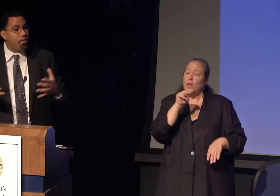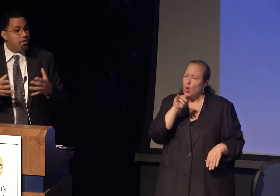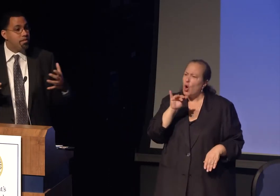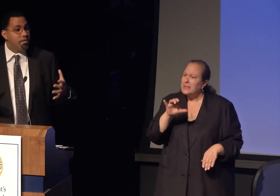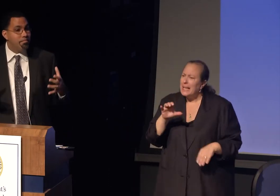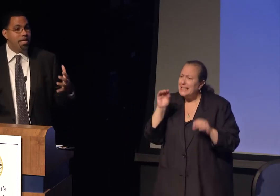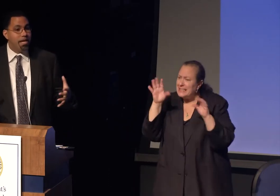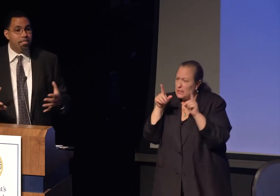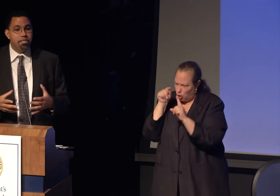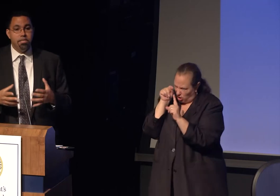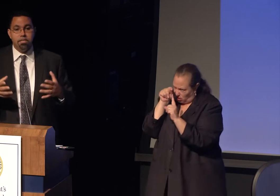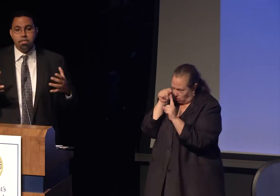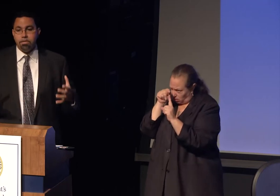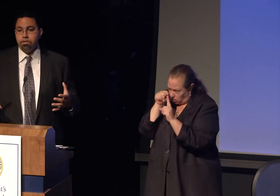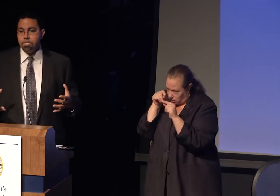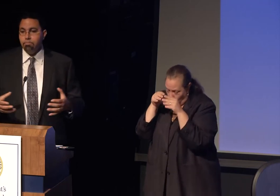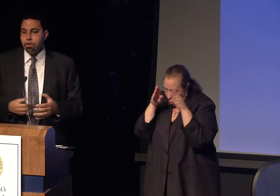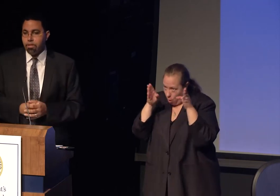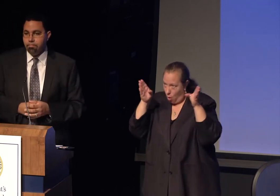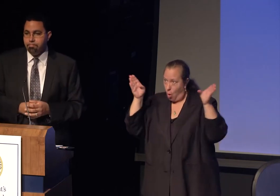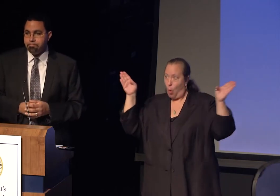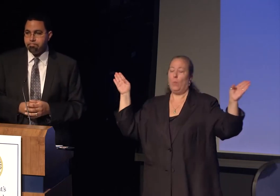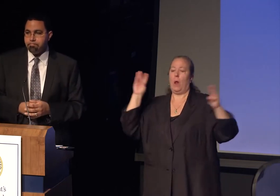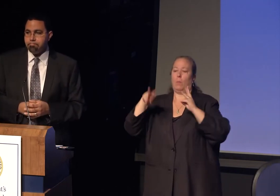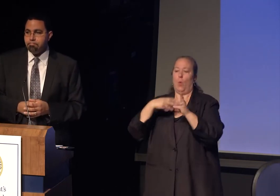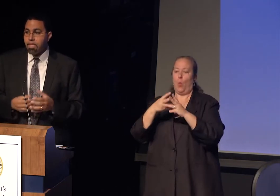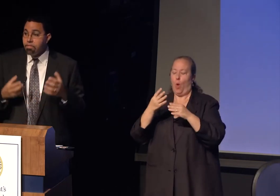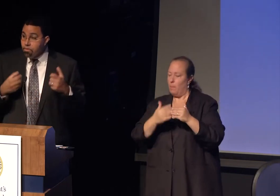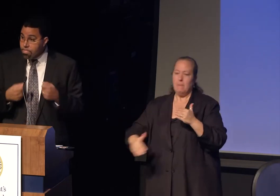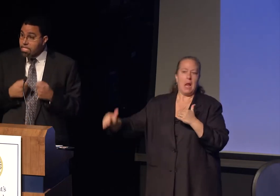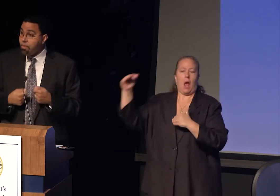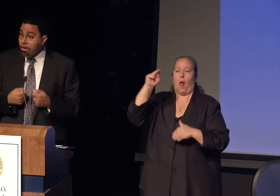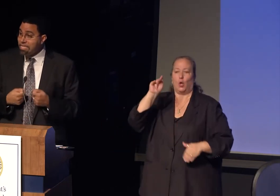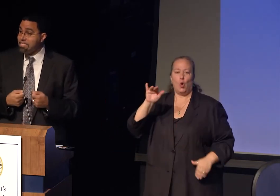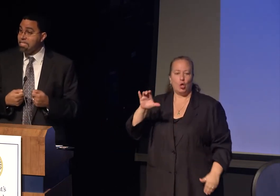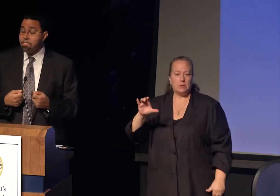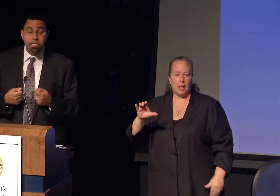a world to me beyond Brooklyn. Those experiences --